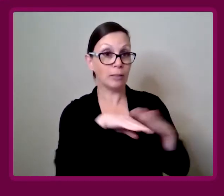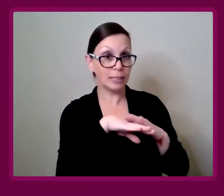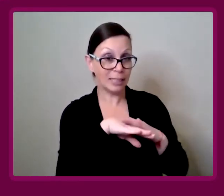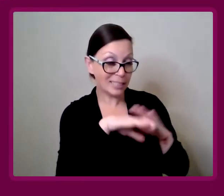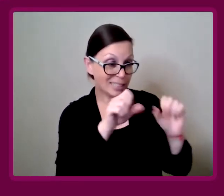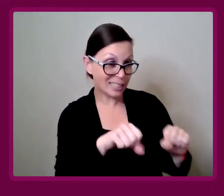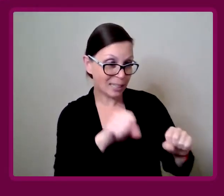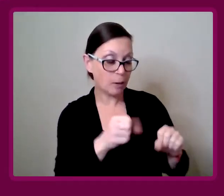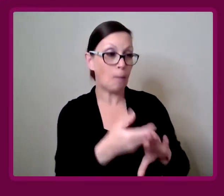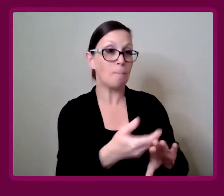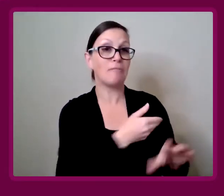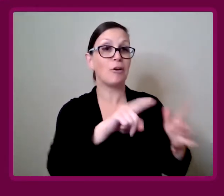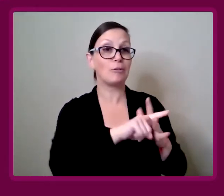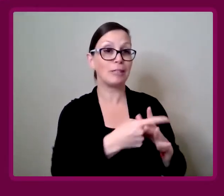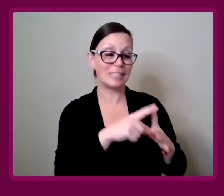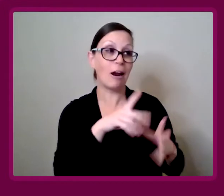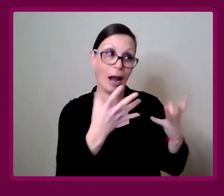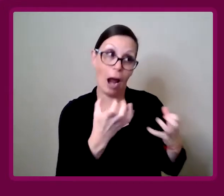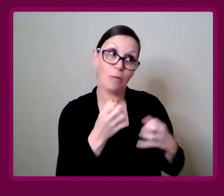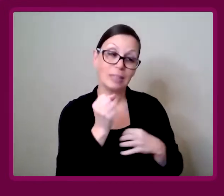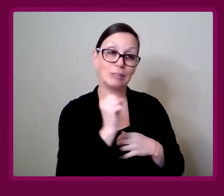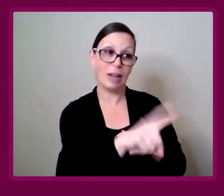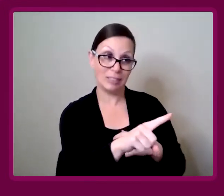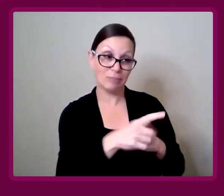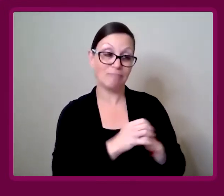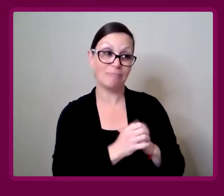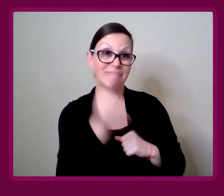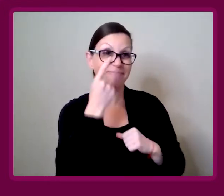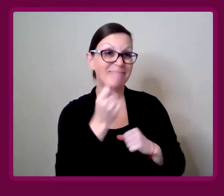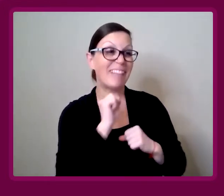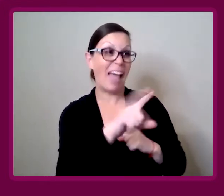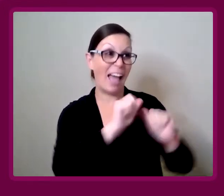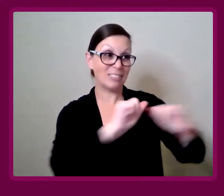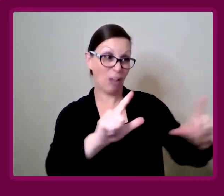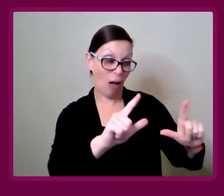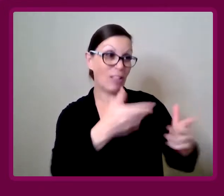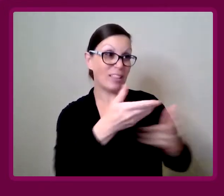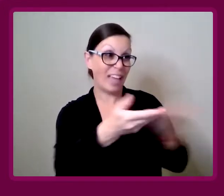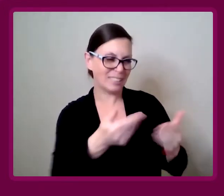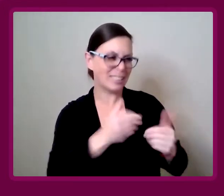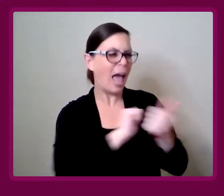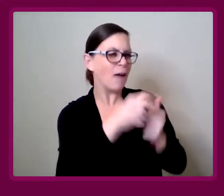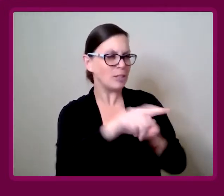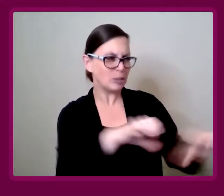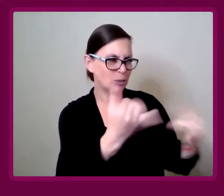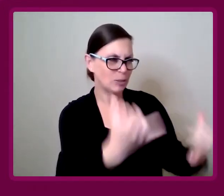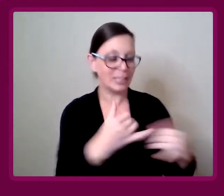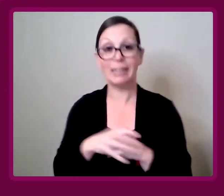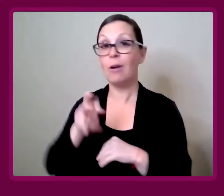Now before we get started, I do want to ask you a question that I ask all of our guests. Which is, how are you doing today?